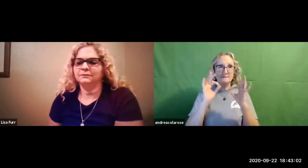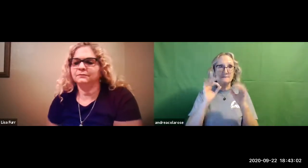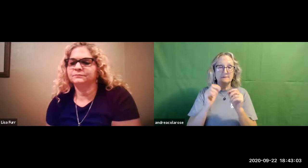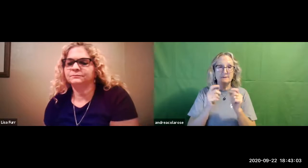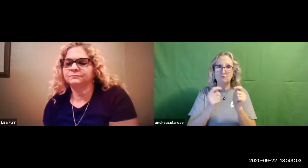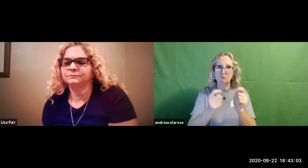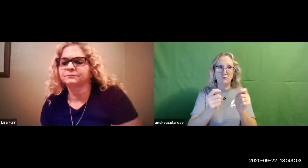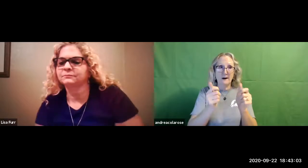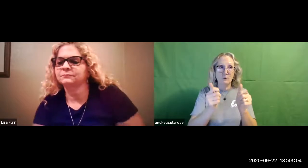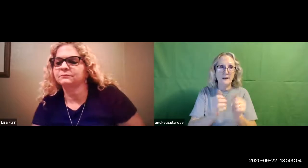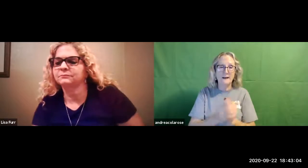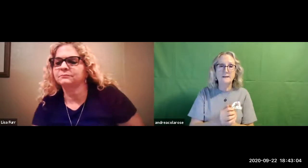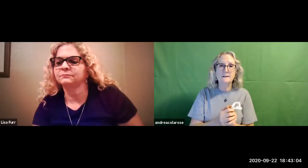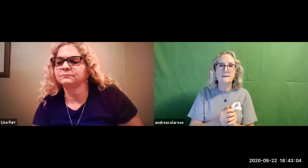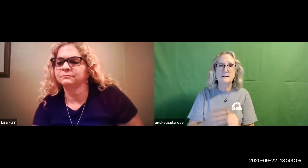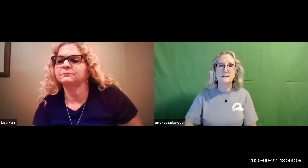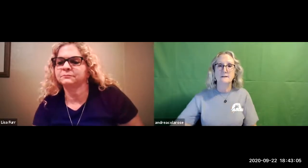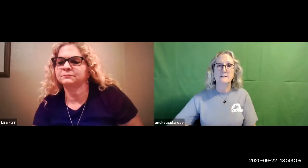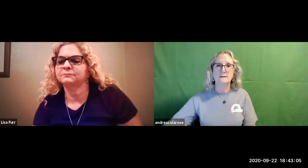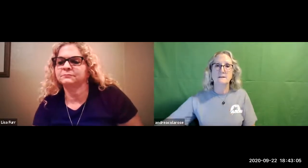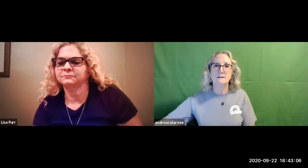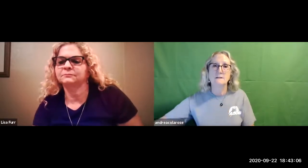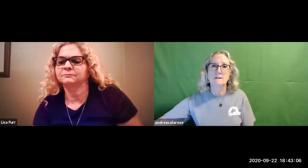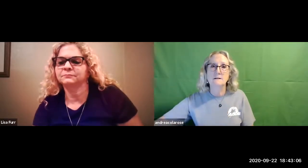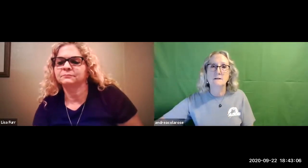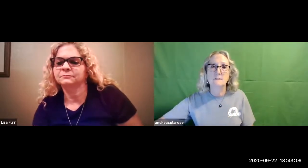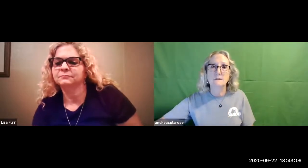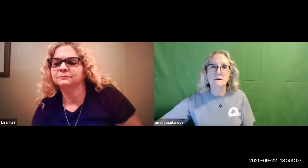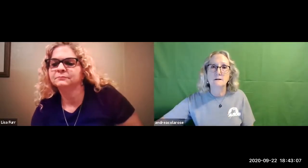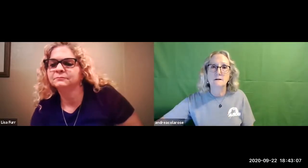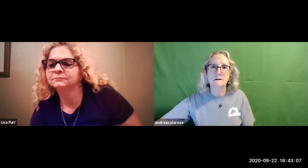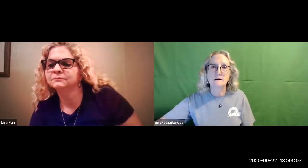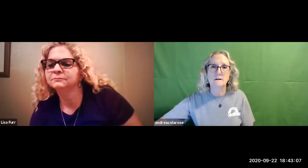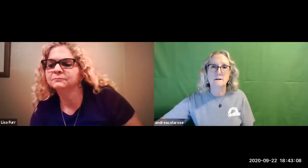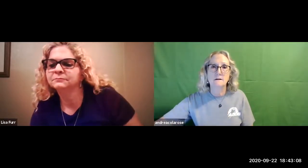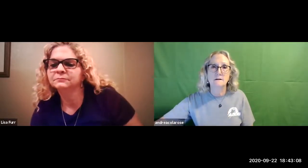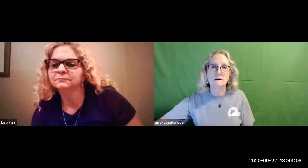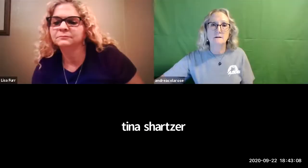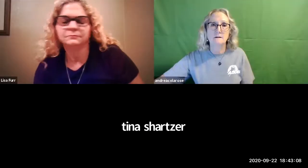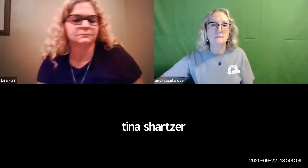have to download it and then post it um but i'll do that right away